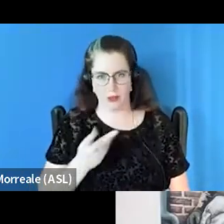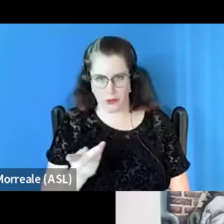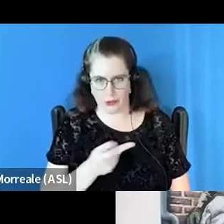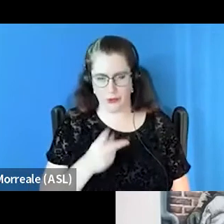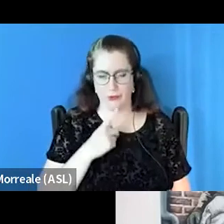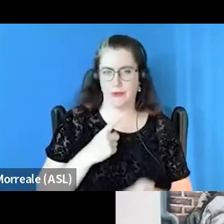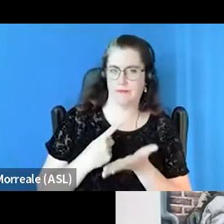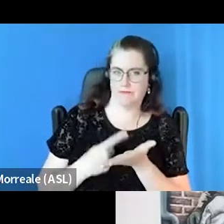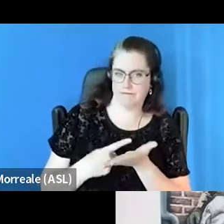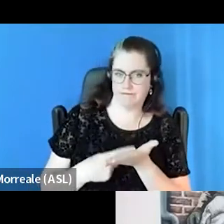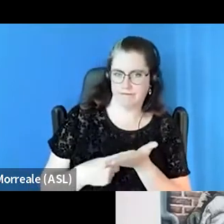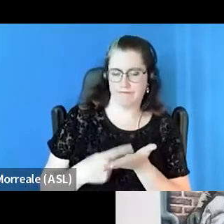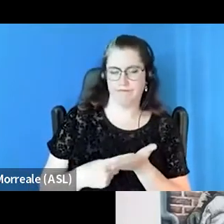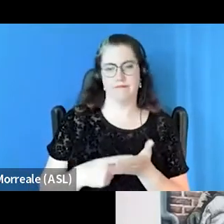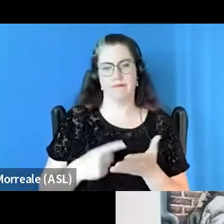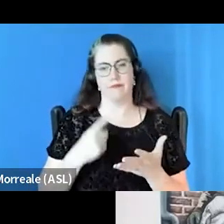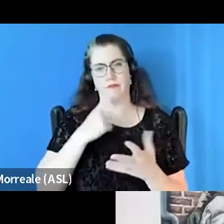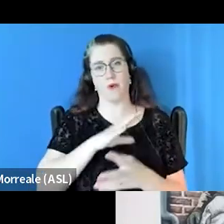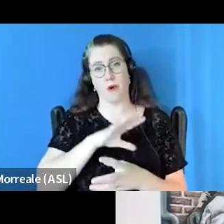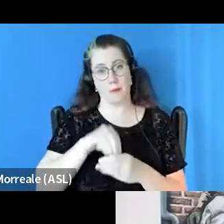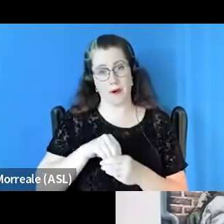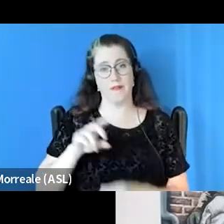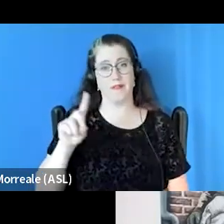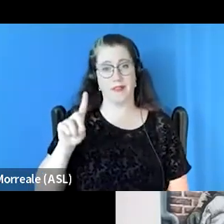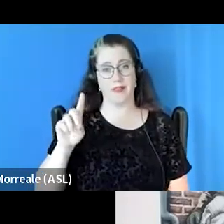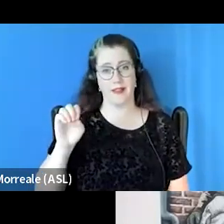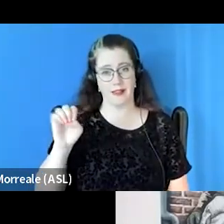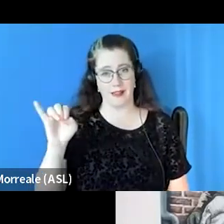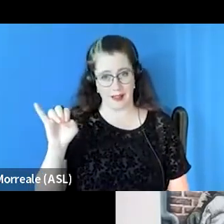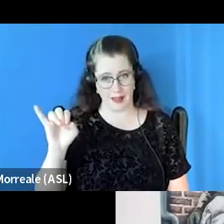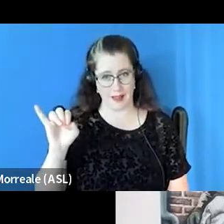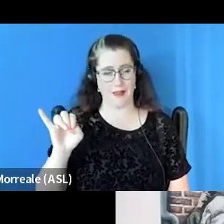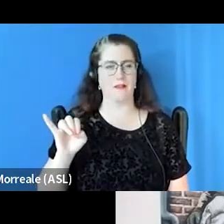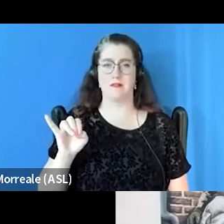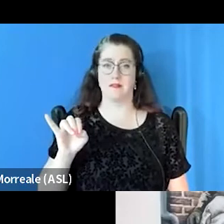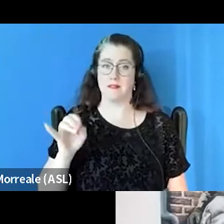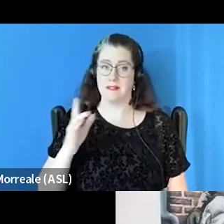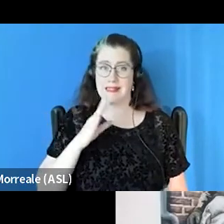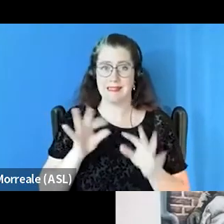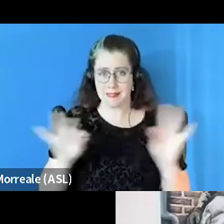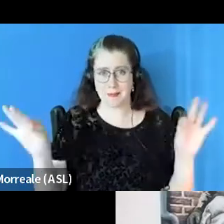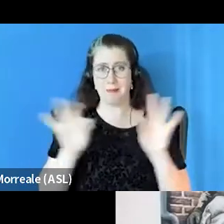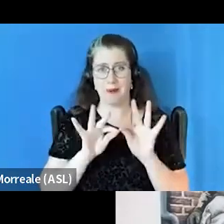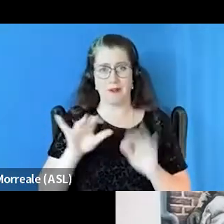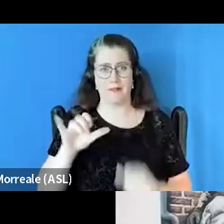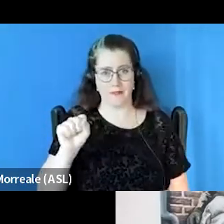how as part of the DEI impetus may be imperative across the field,